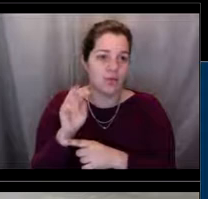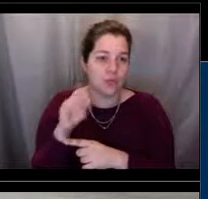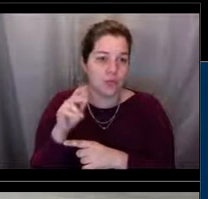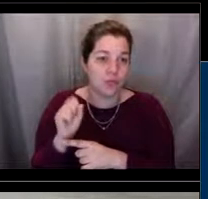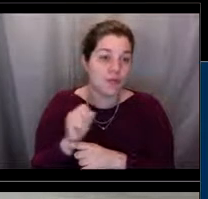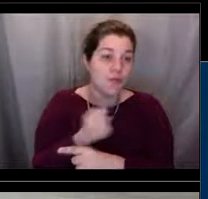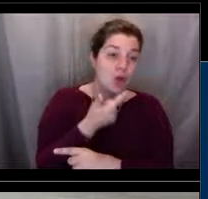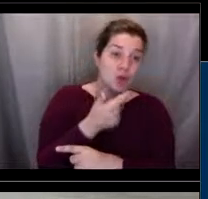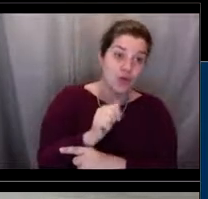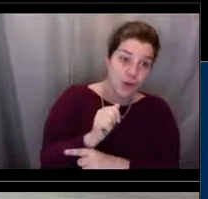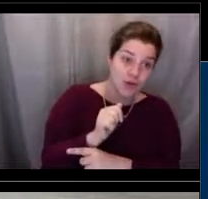So it just depends on the case.